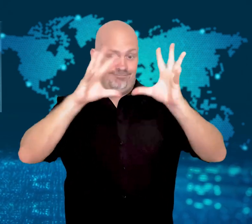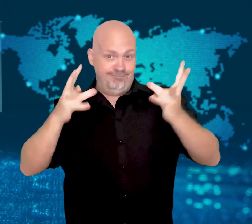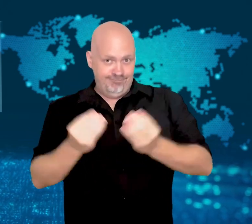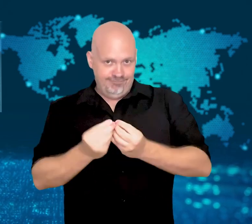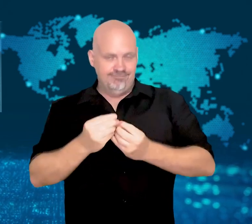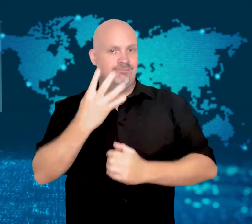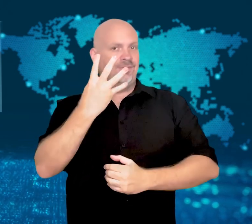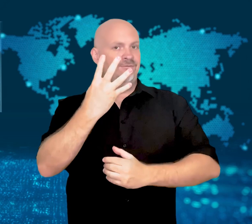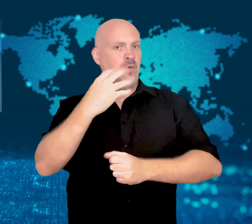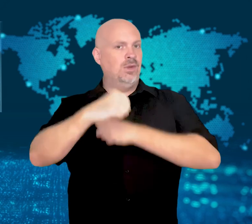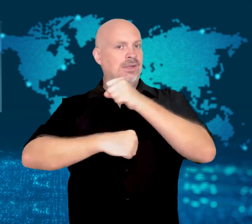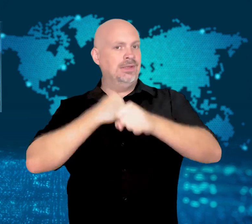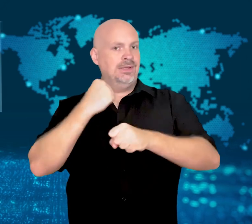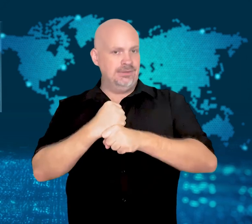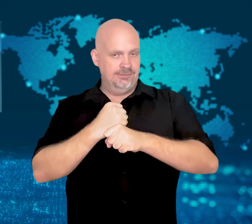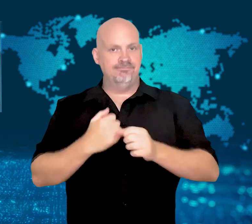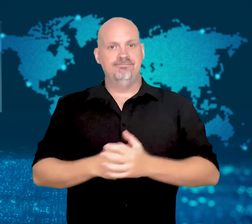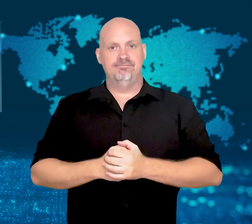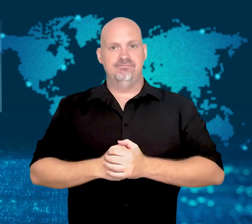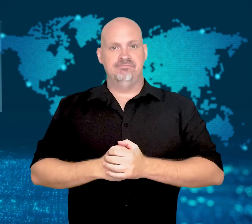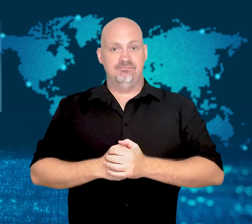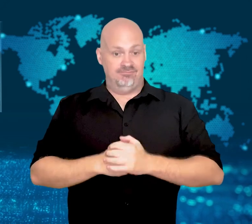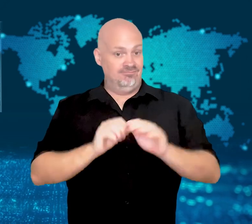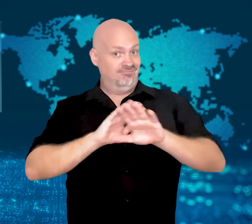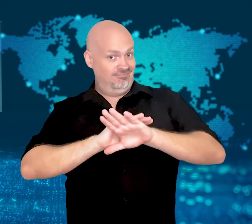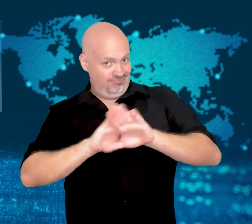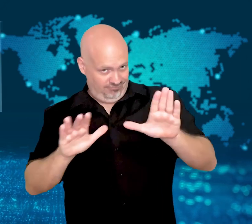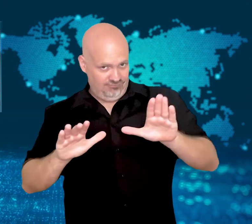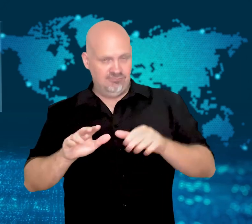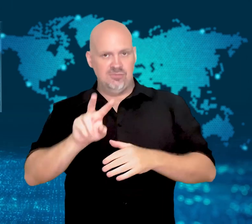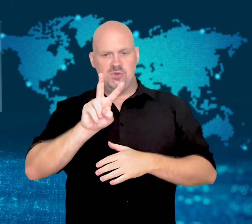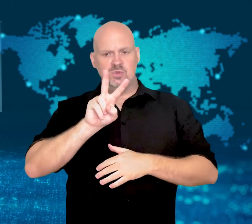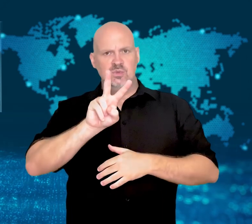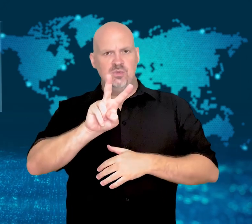a fixed term of four years.